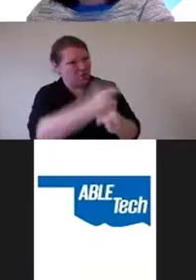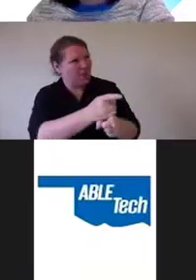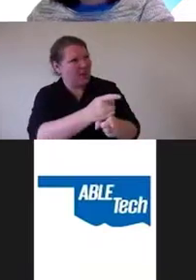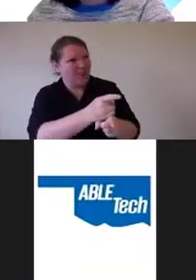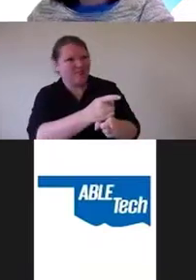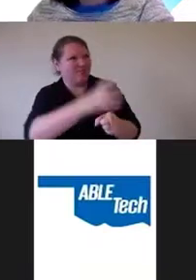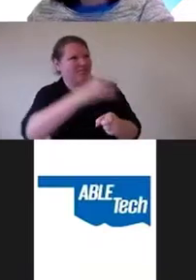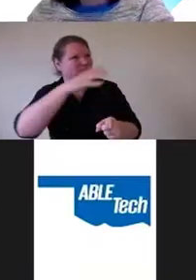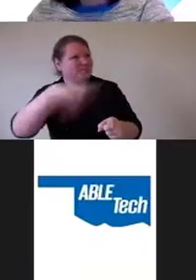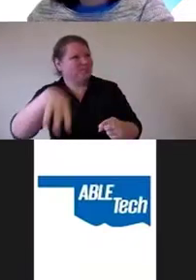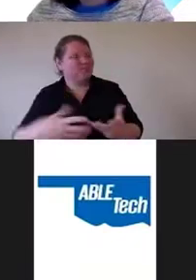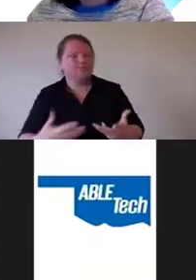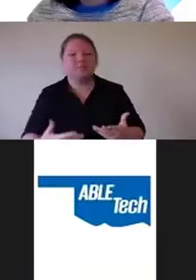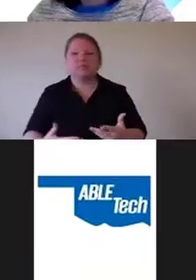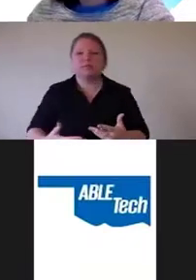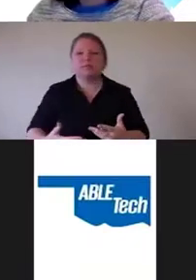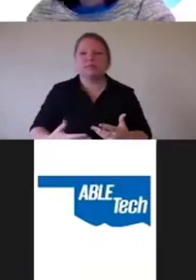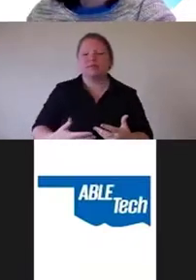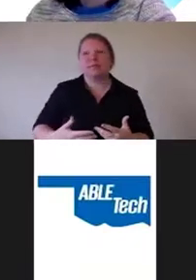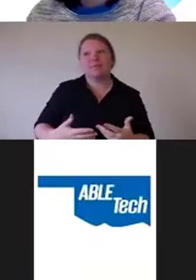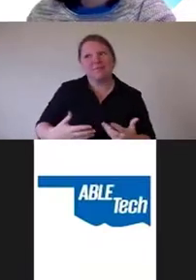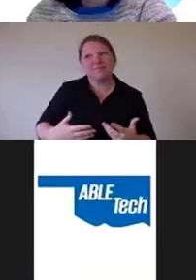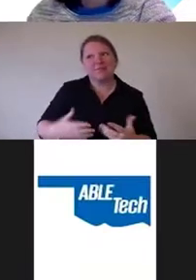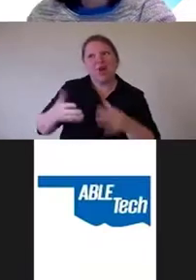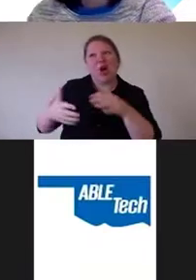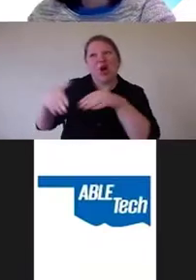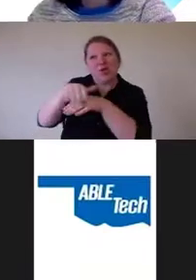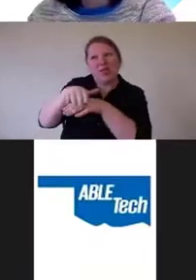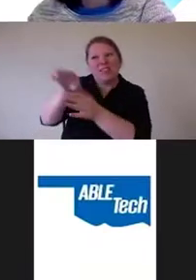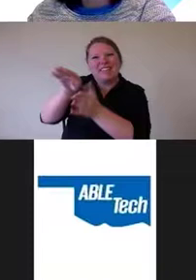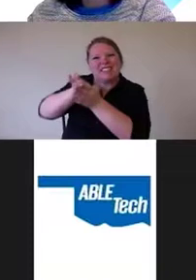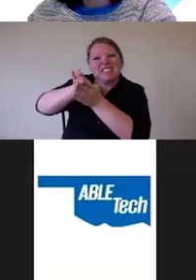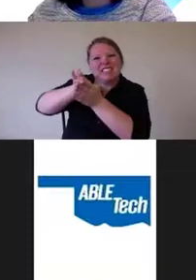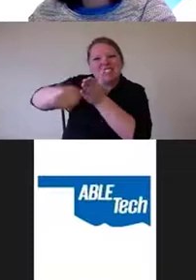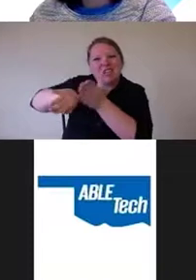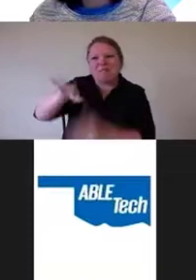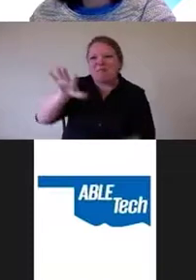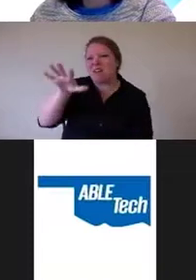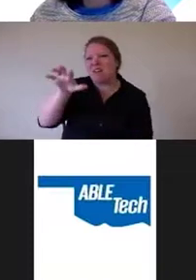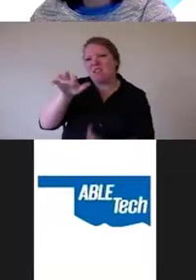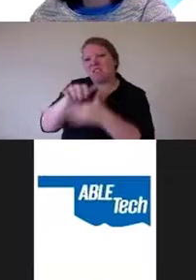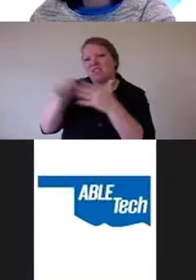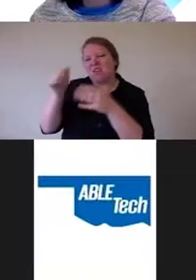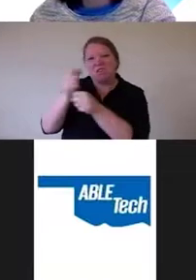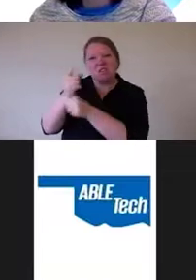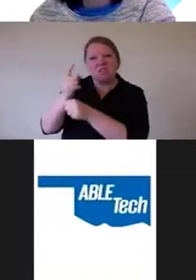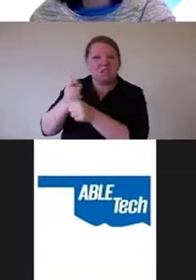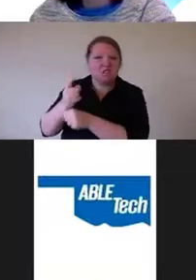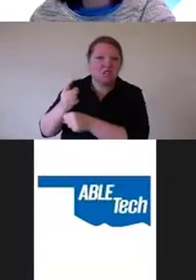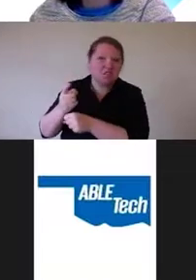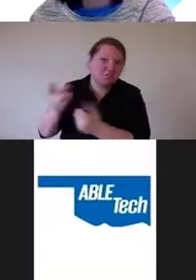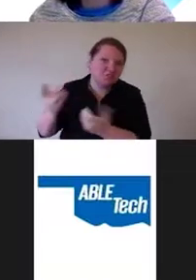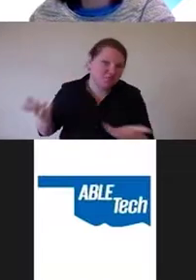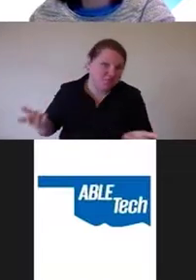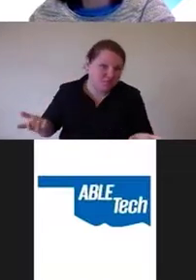So they're cheap. OK, 500 bucks a year compared to running a whole accessibility program.